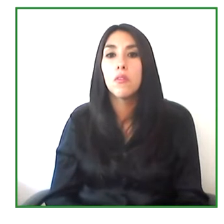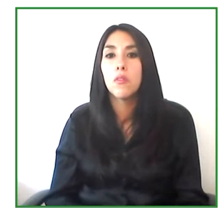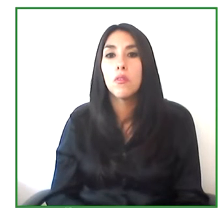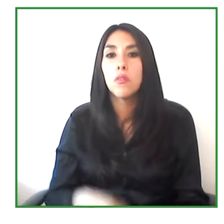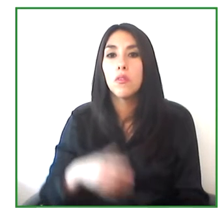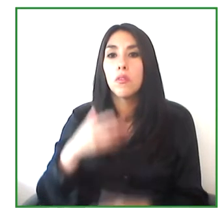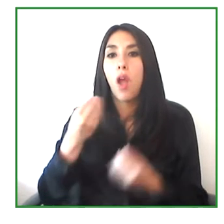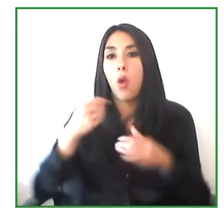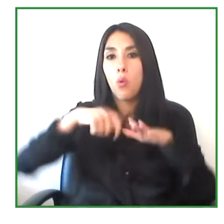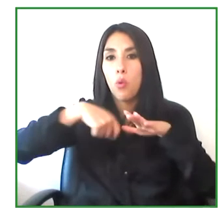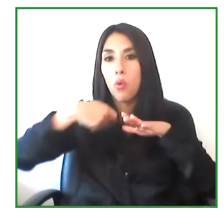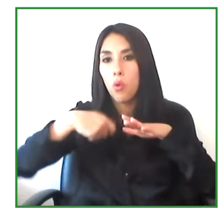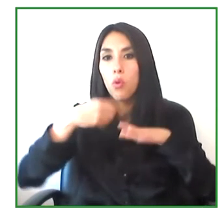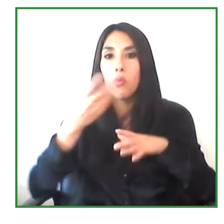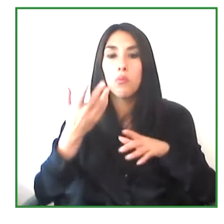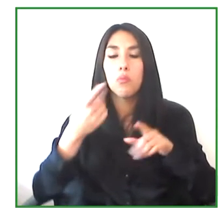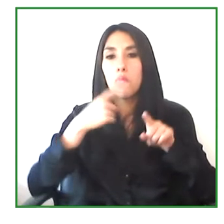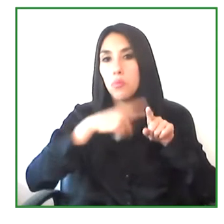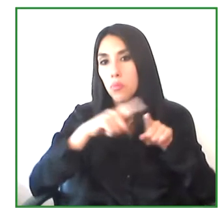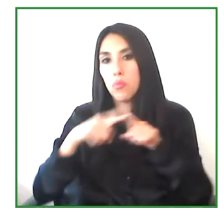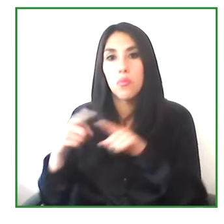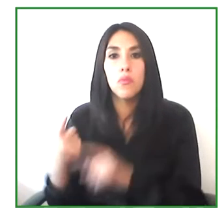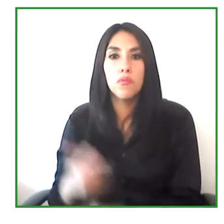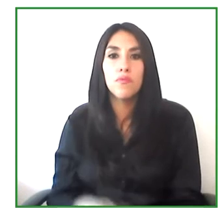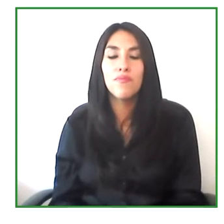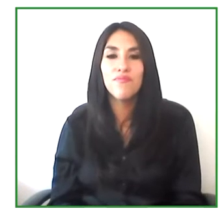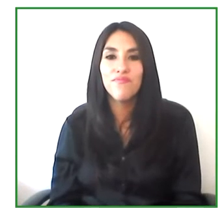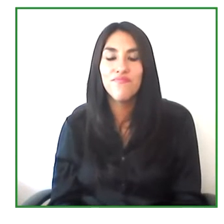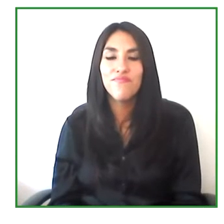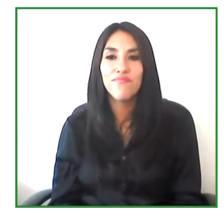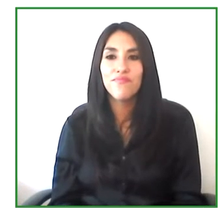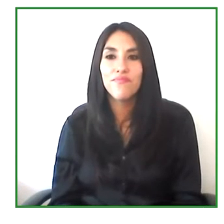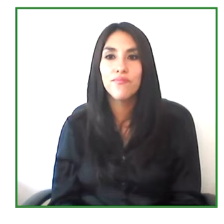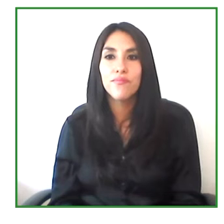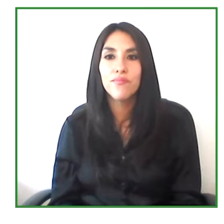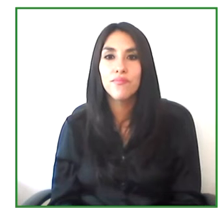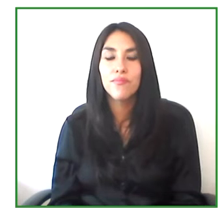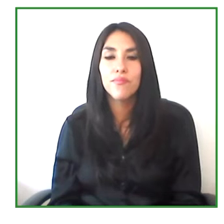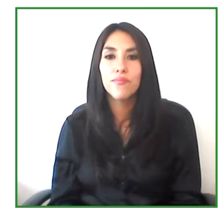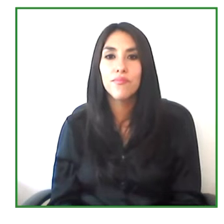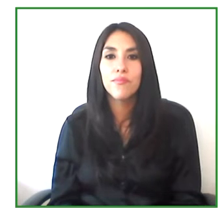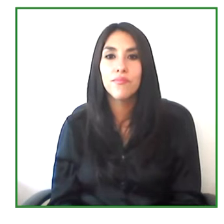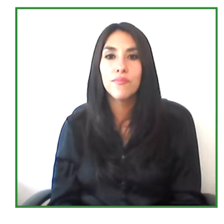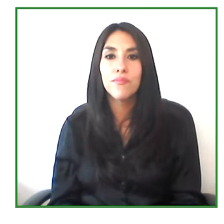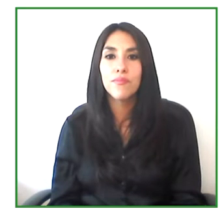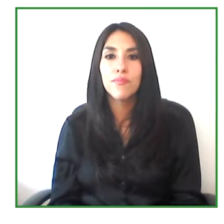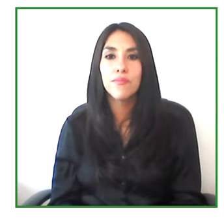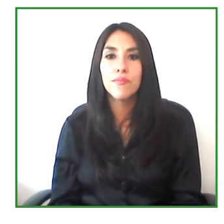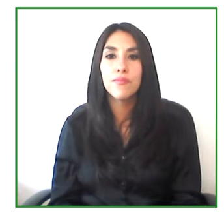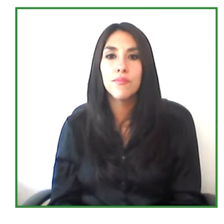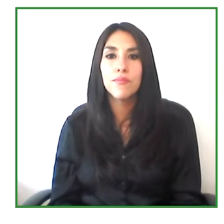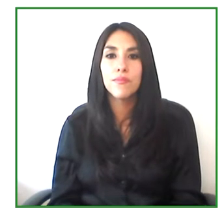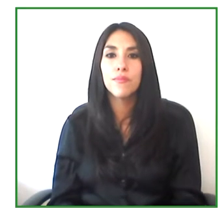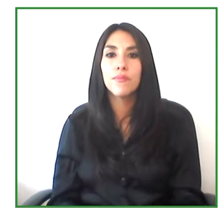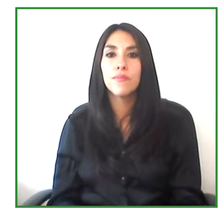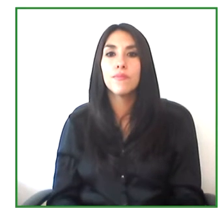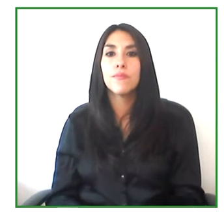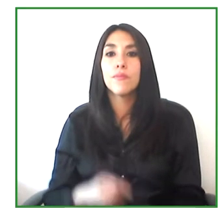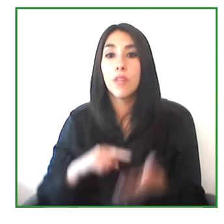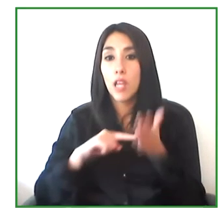When we discovered the tool, we thought that it could also be possible